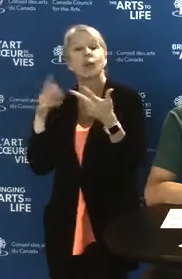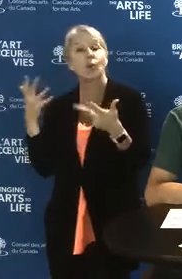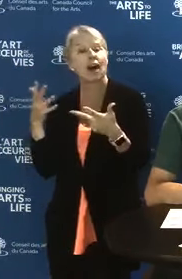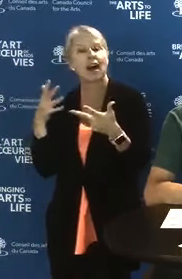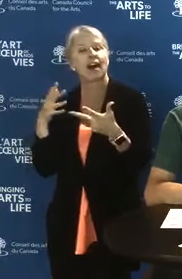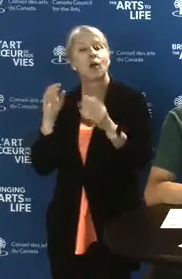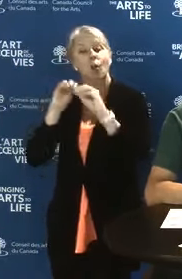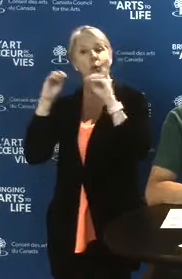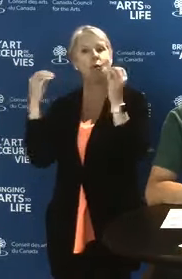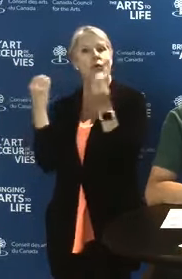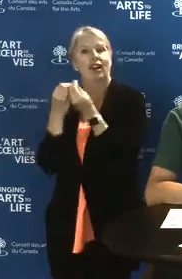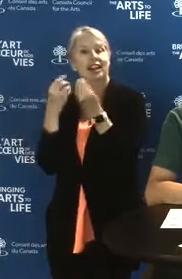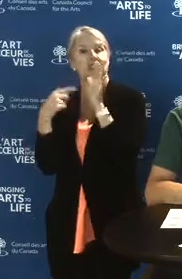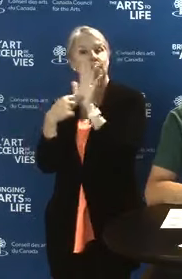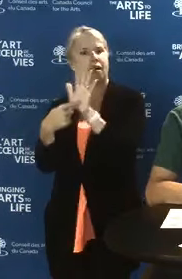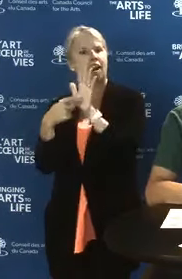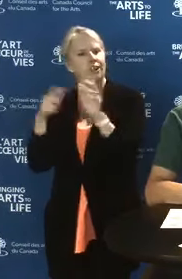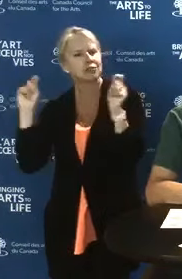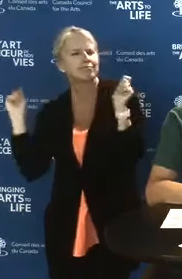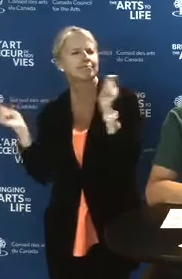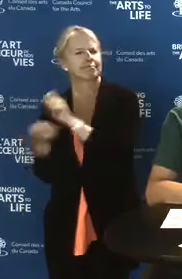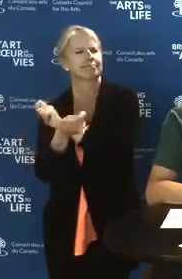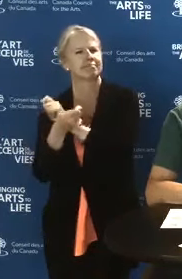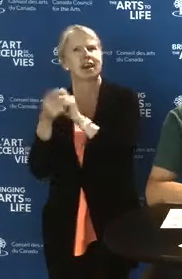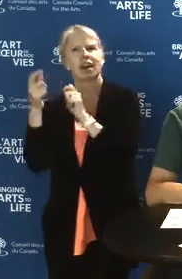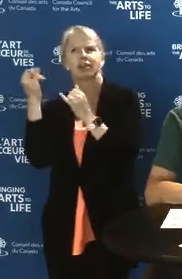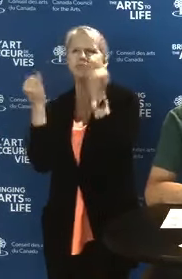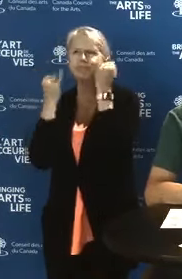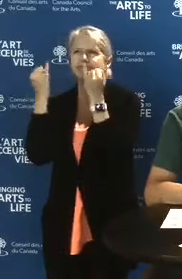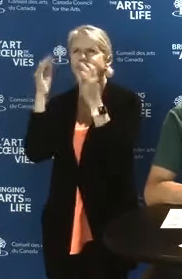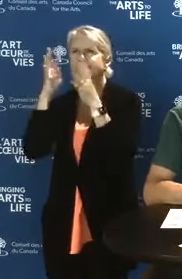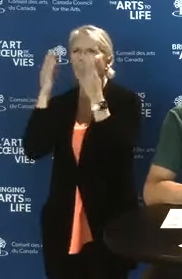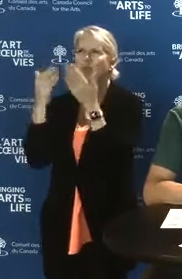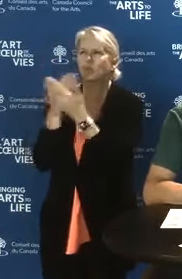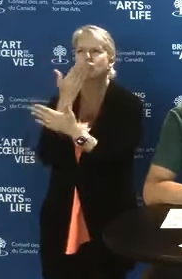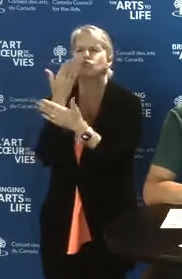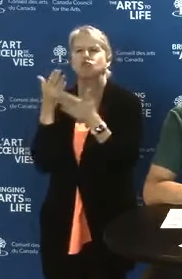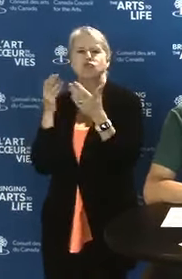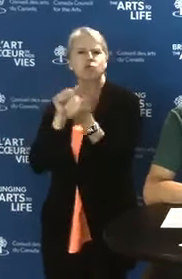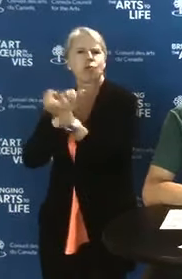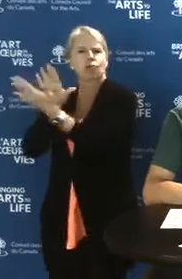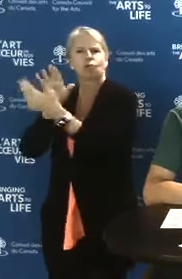It is a third area to put forward new ways of working in the digital environment.